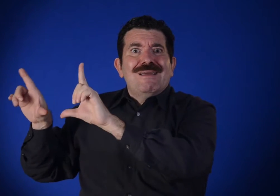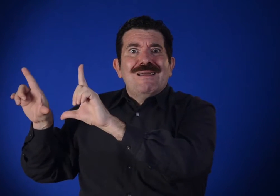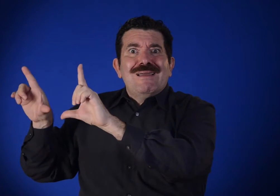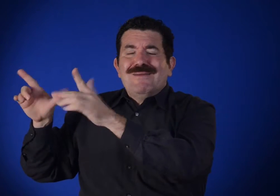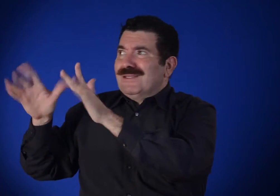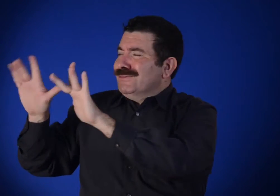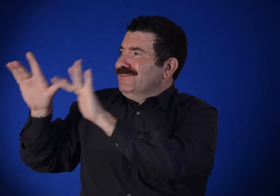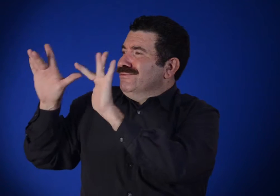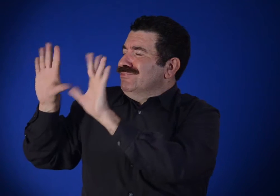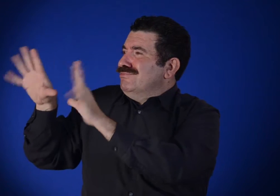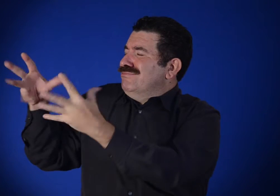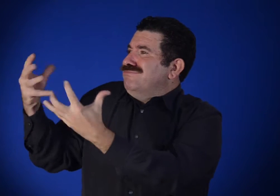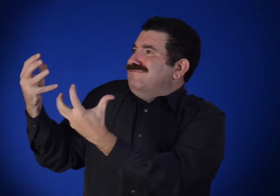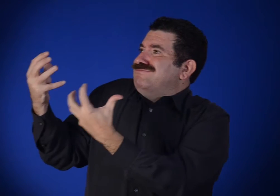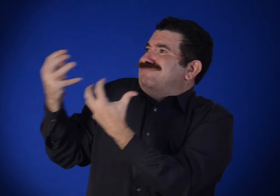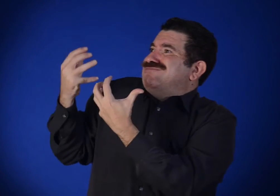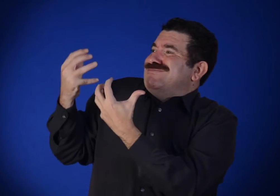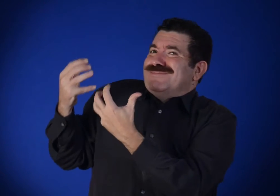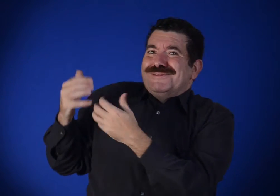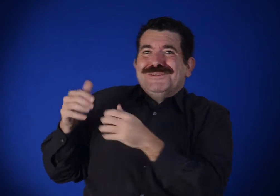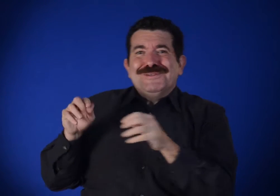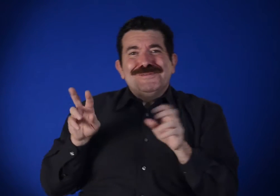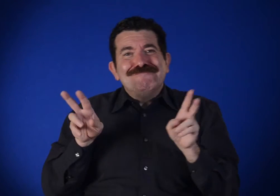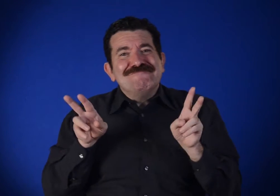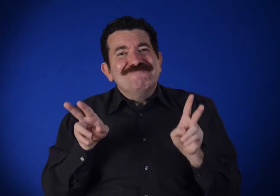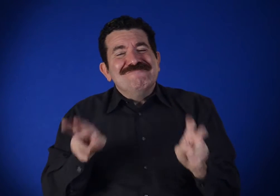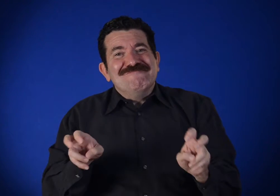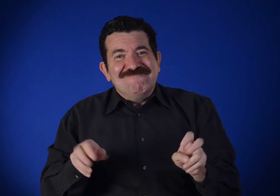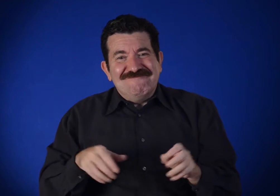Everything breaks up and comes back together."